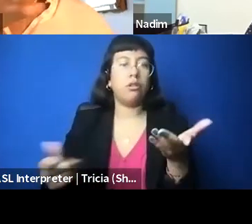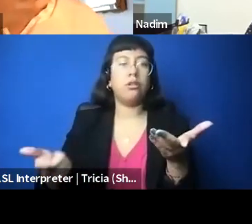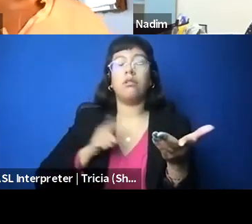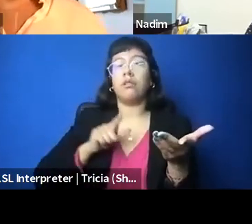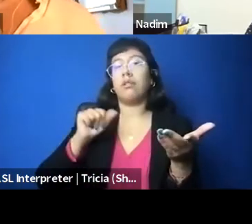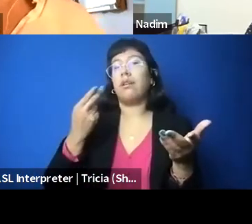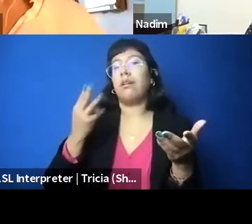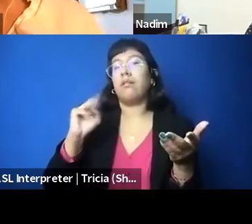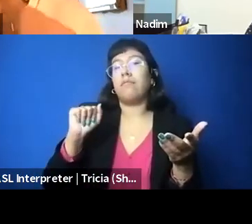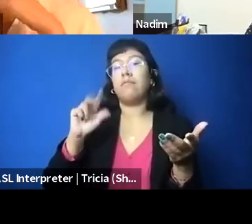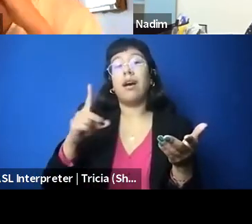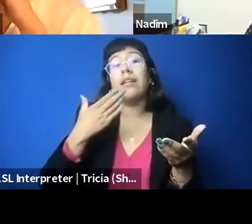Radhika, you're up.